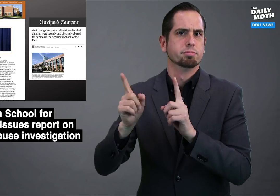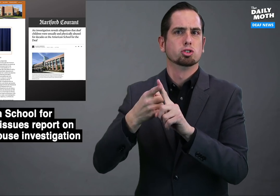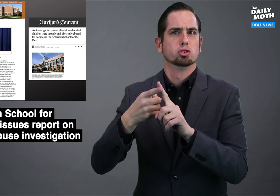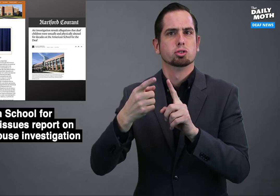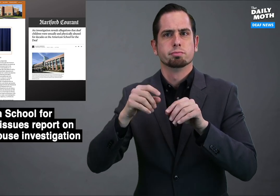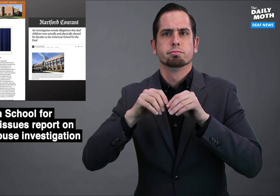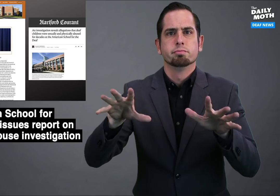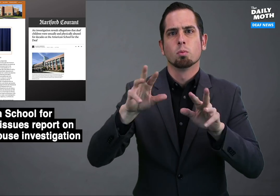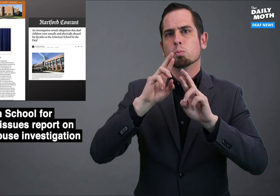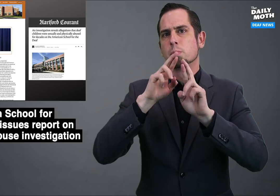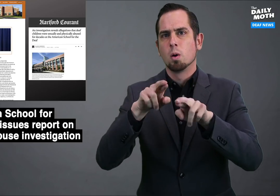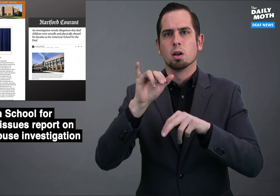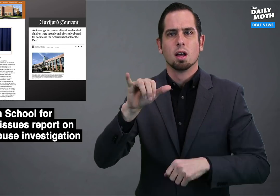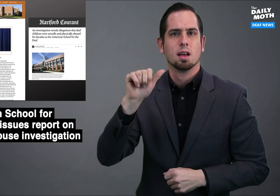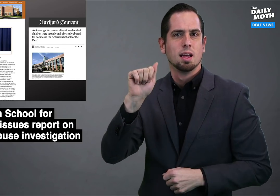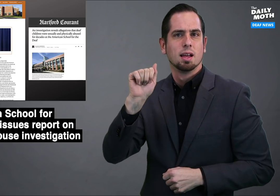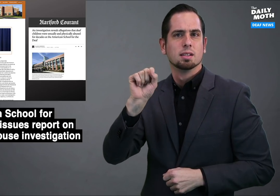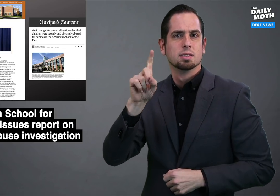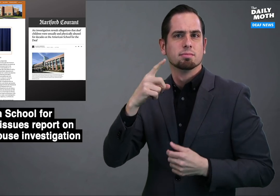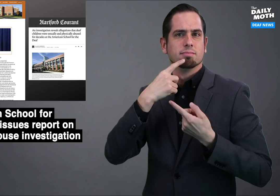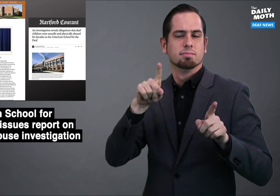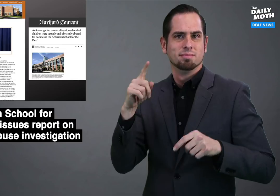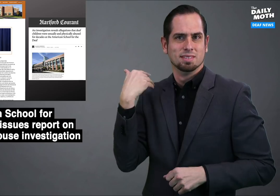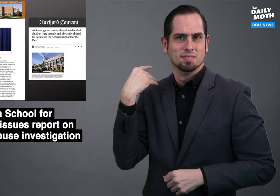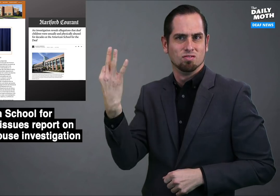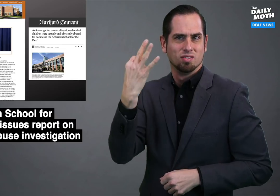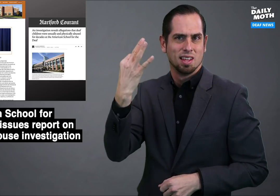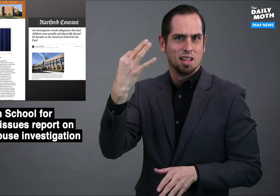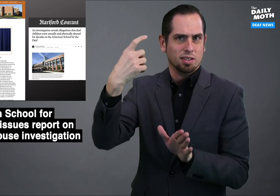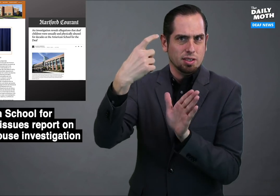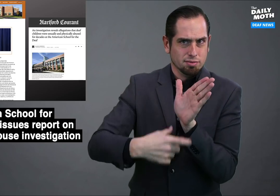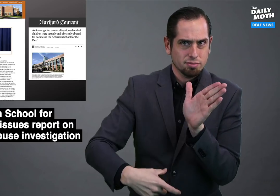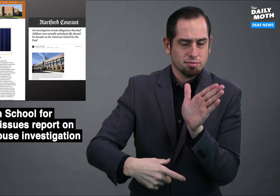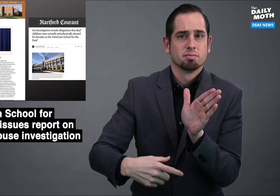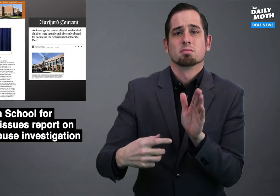was the first to report ASD's announcement on Friday.